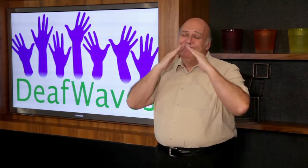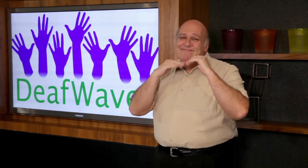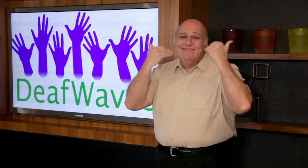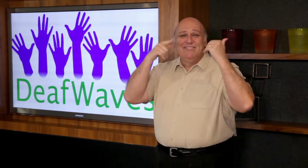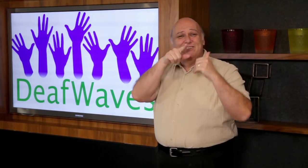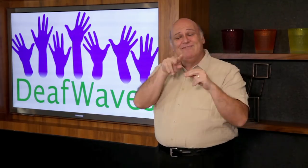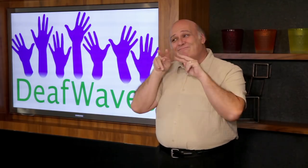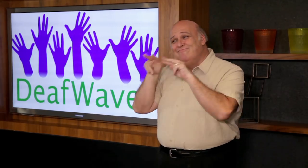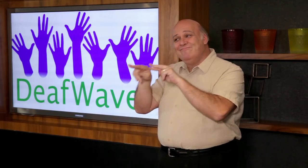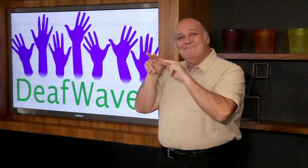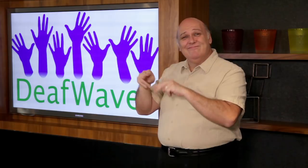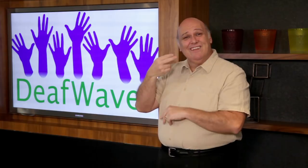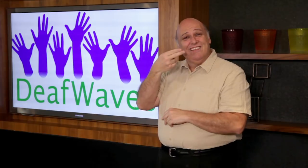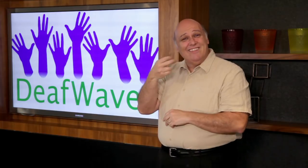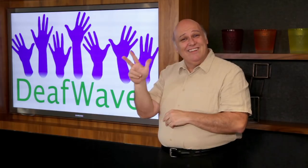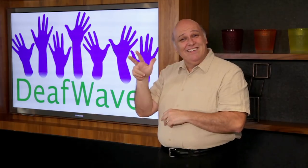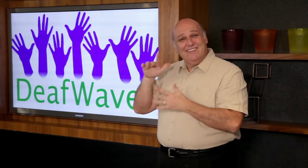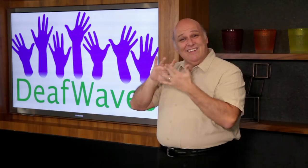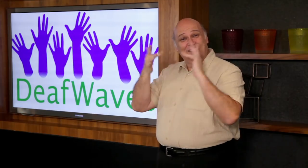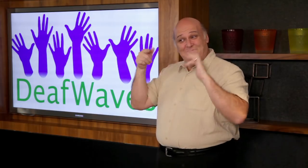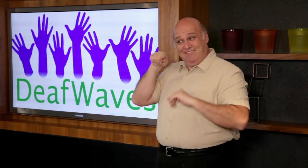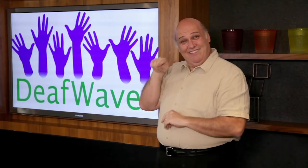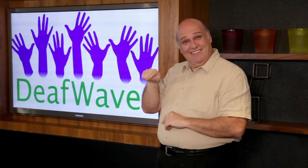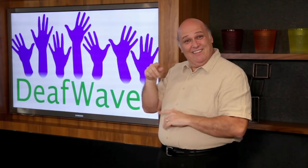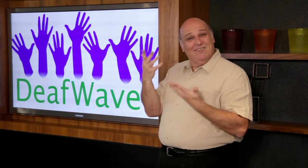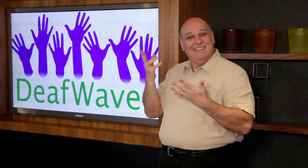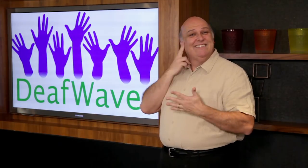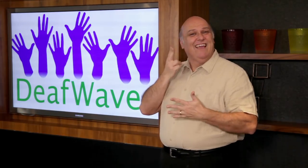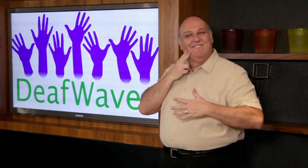And I am smiling at you, thank you for watching DeafWaves on the H3 World TV